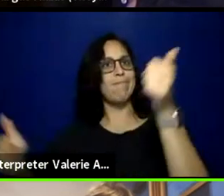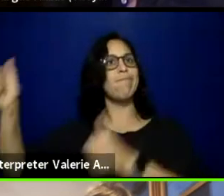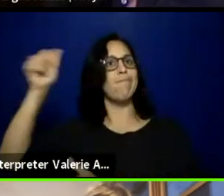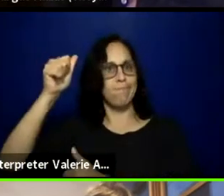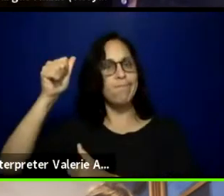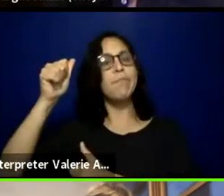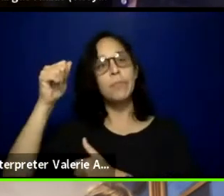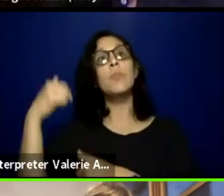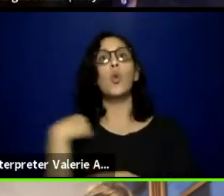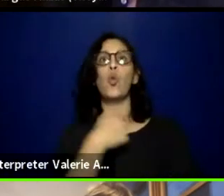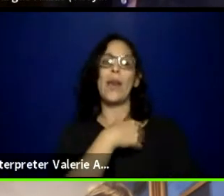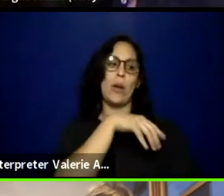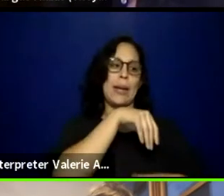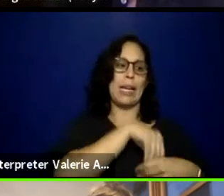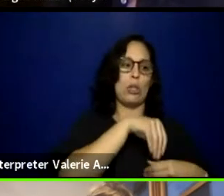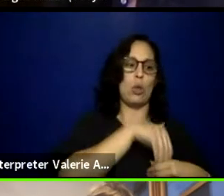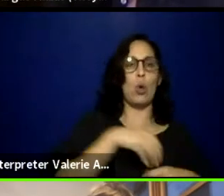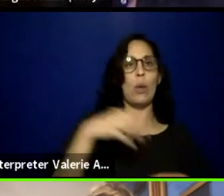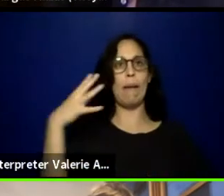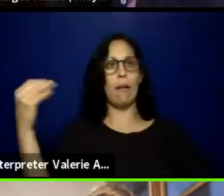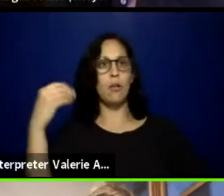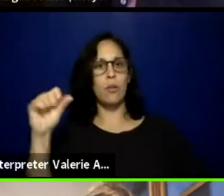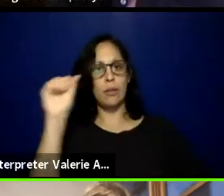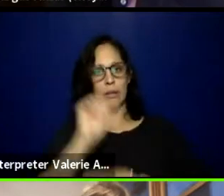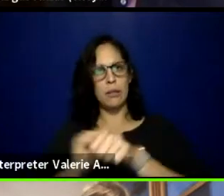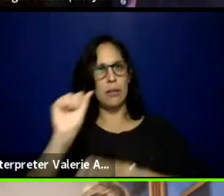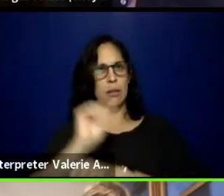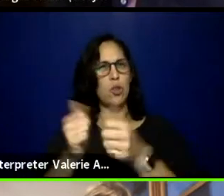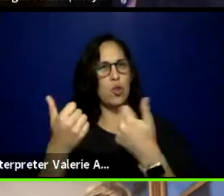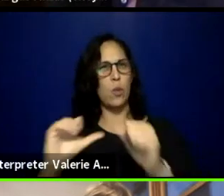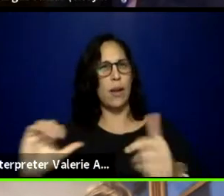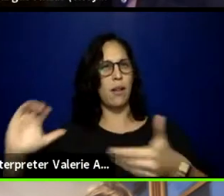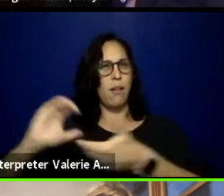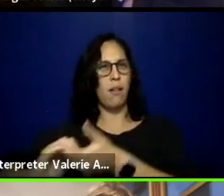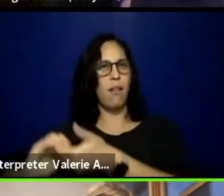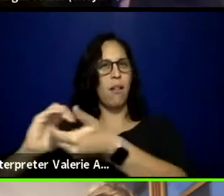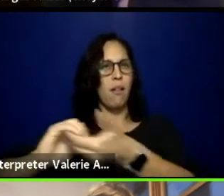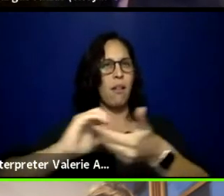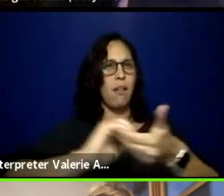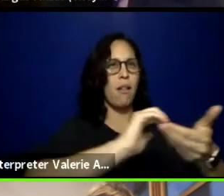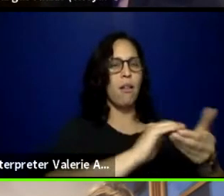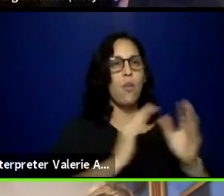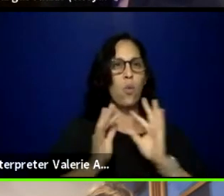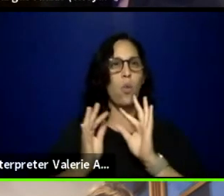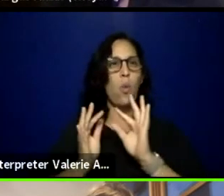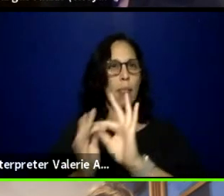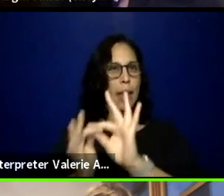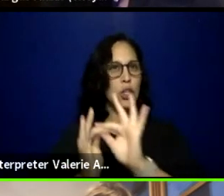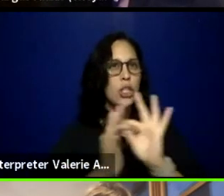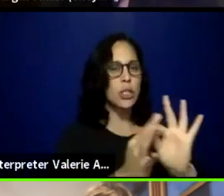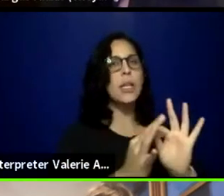both internally and externally to create partnerships and relationships that will help to uplift